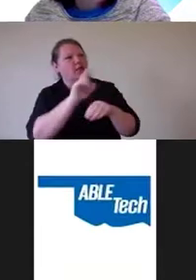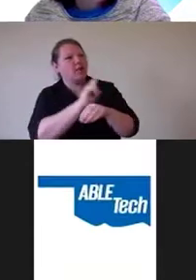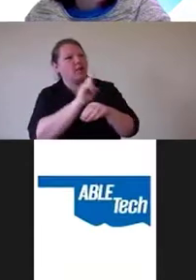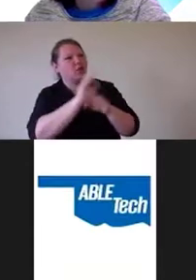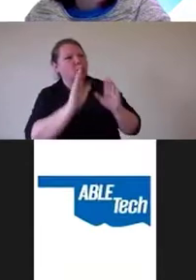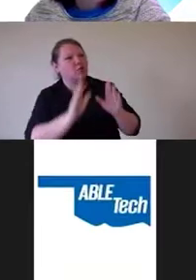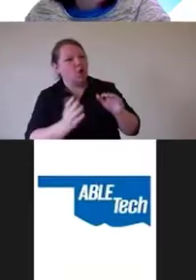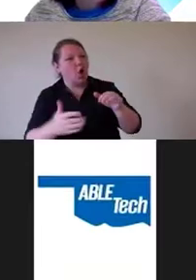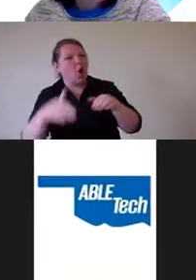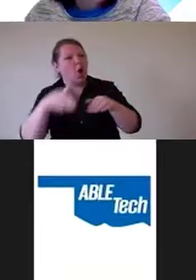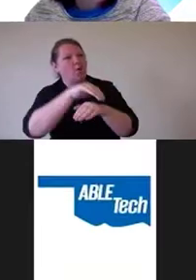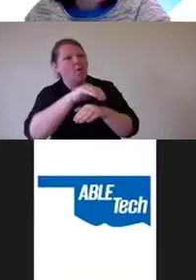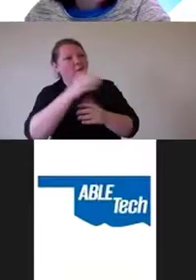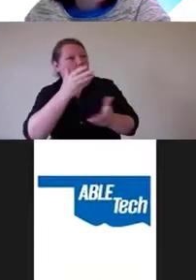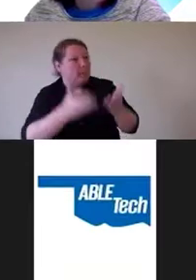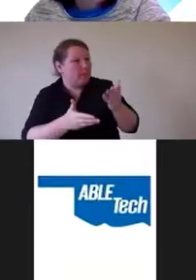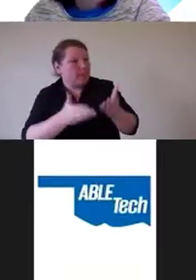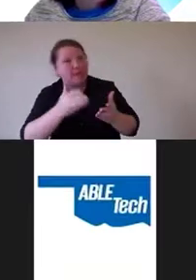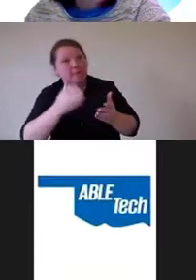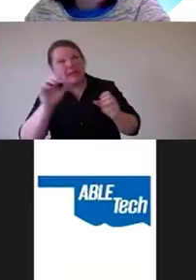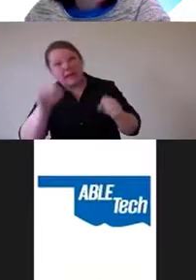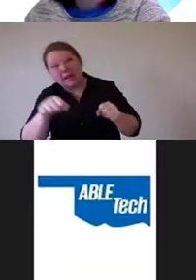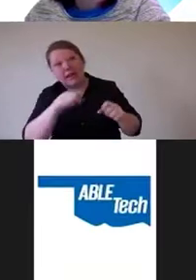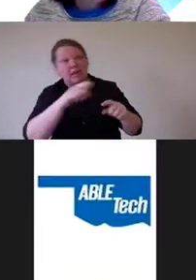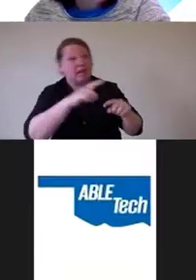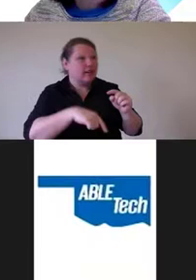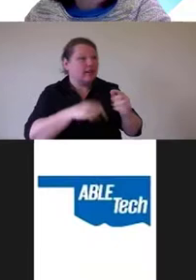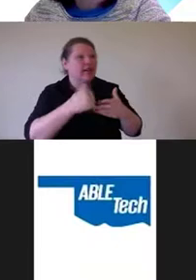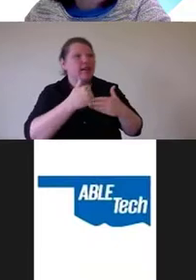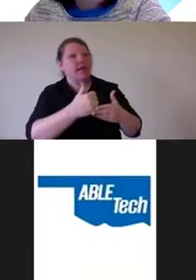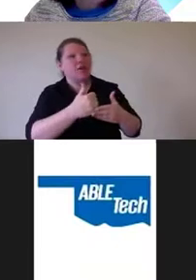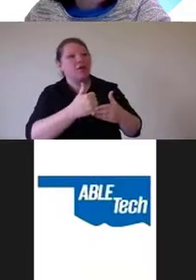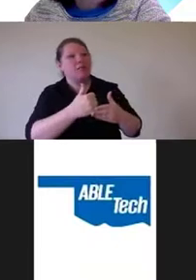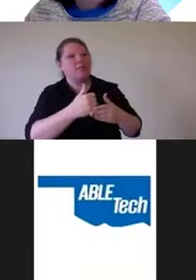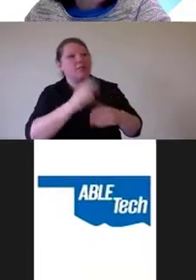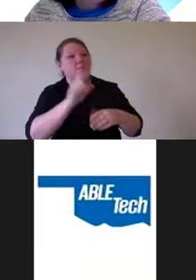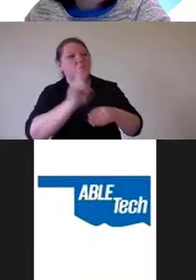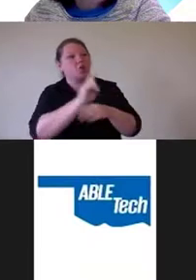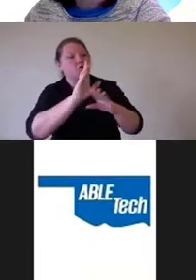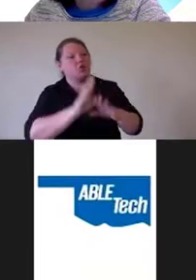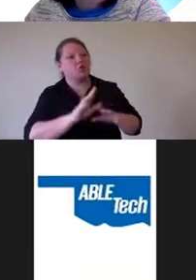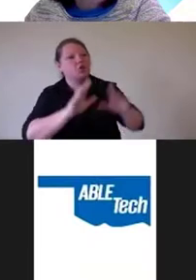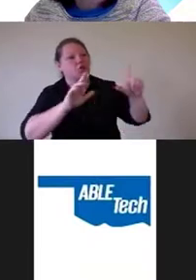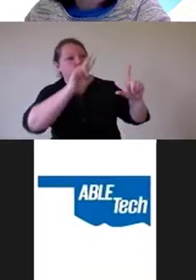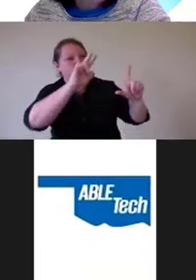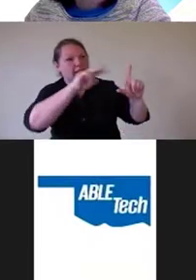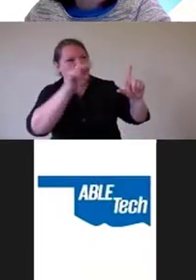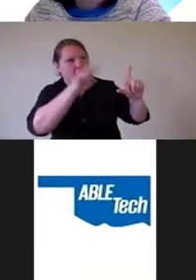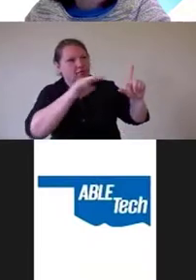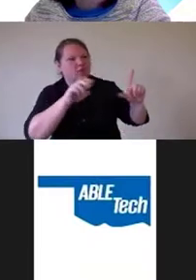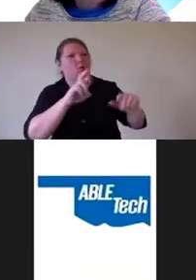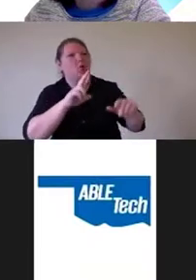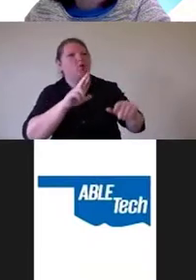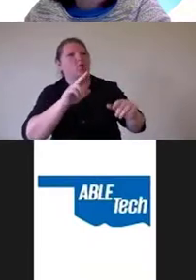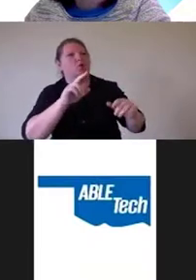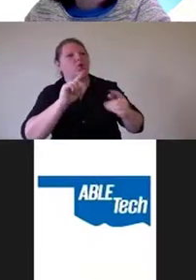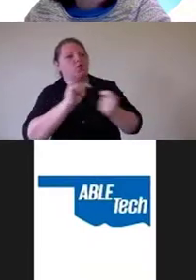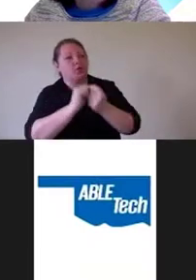or may not help screen readers use screen reader users, but options like translation, color contrast settings, et cetera,